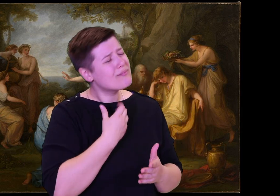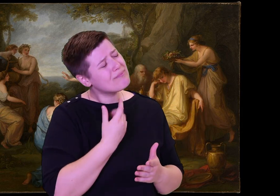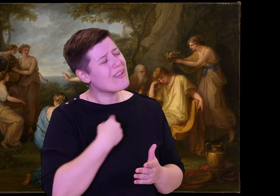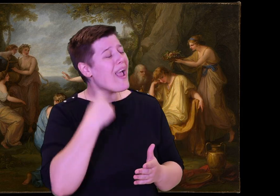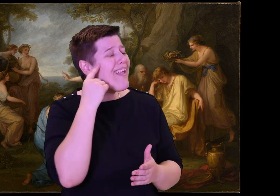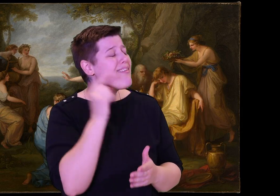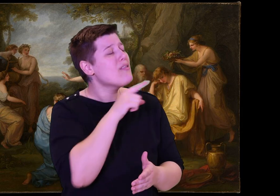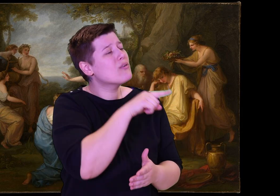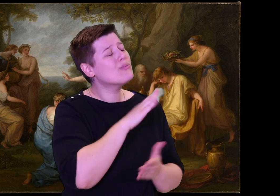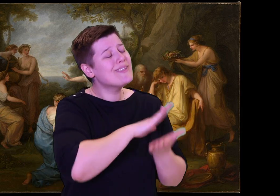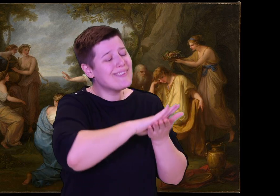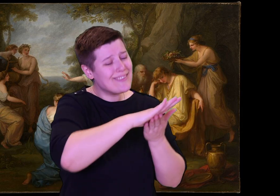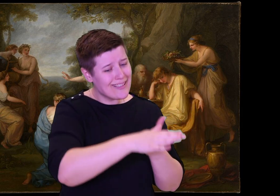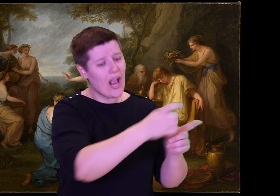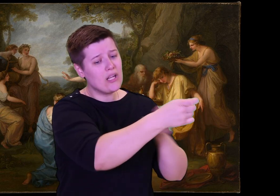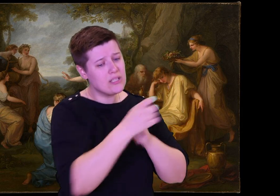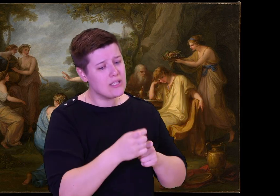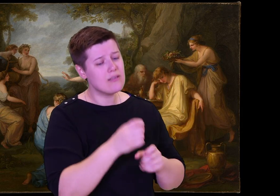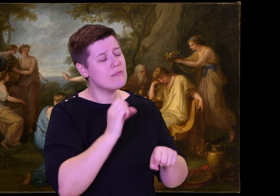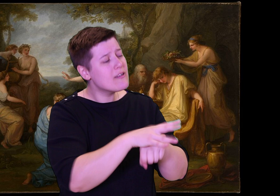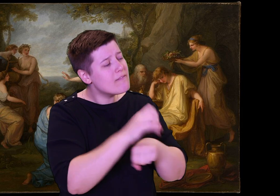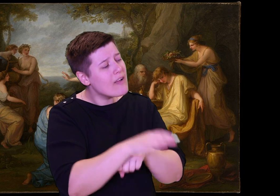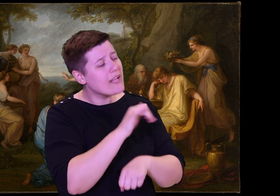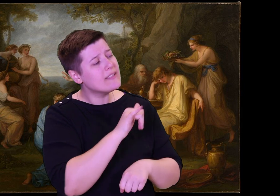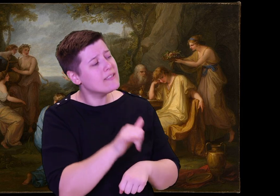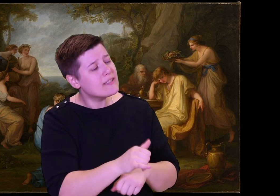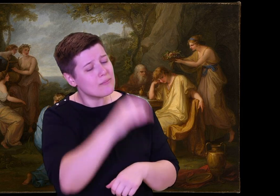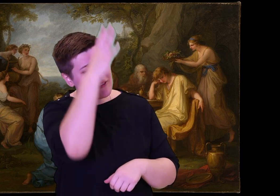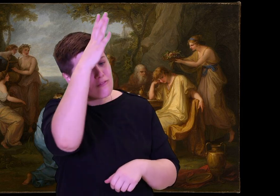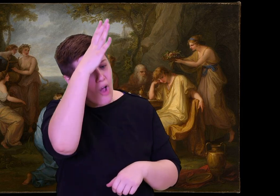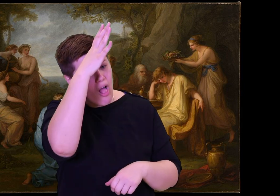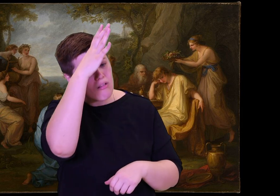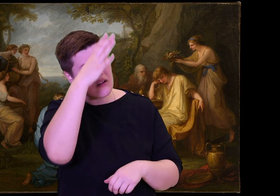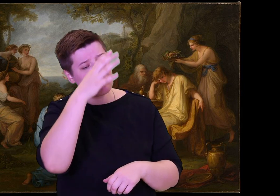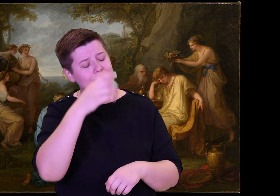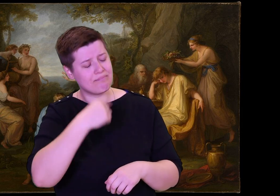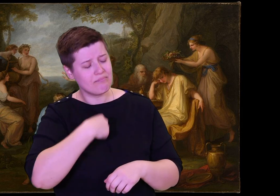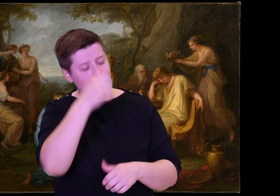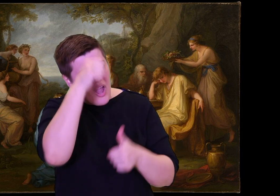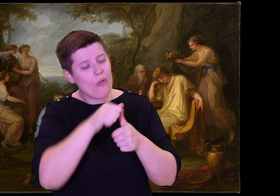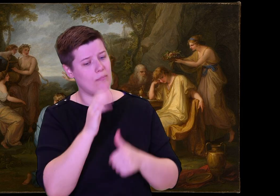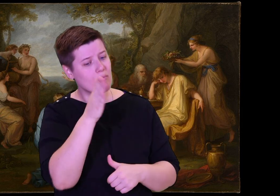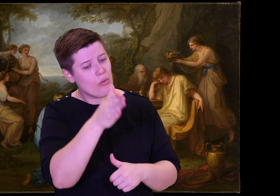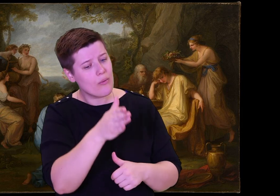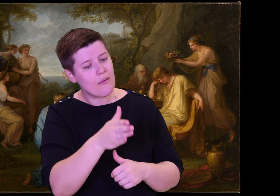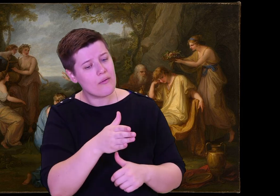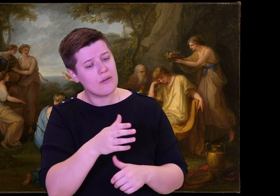But I must go now, on my nimble ship; my friends are getting tired of waiting for me.